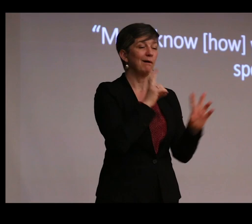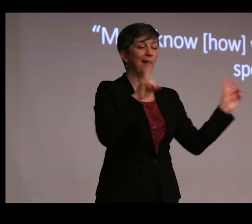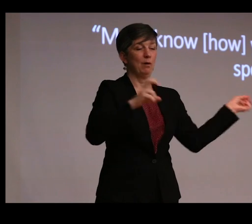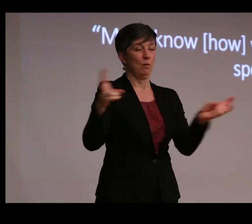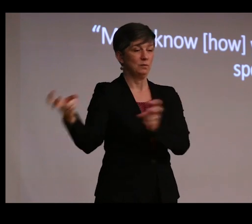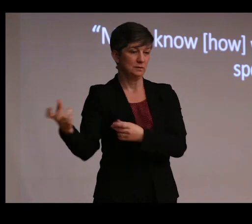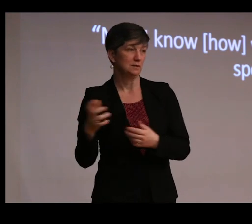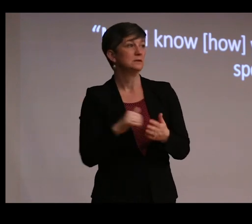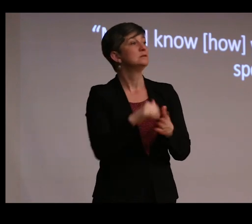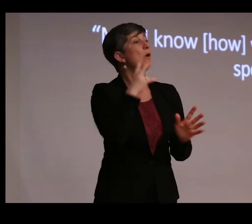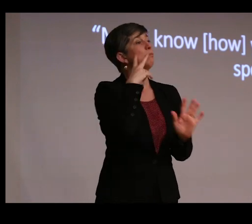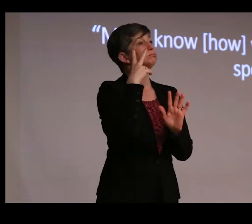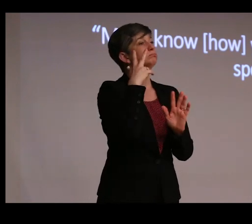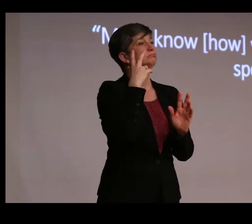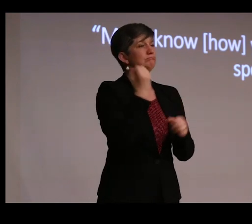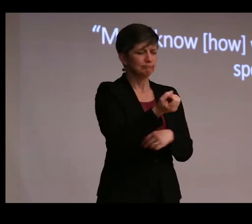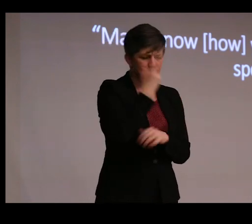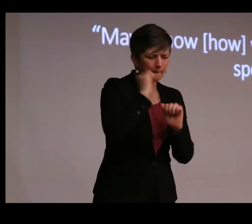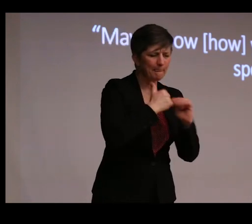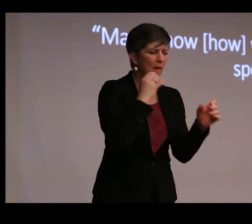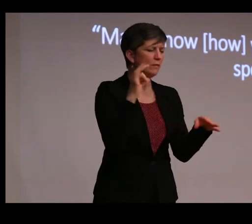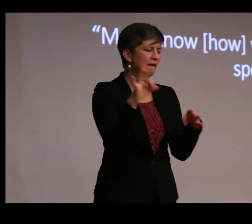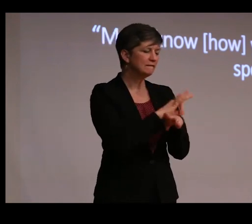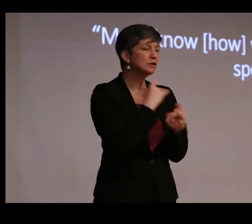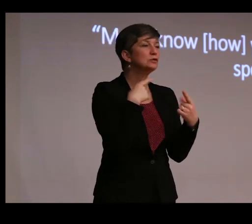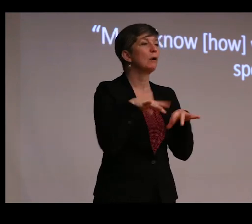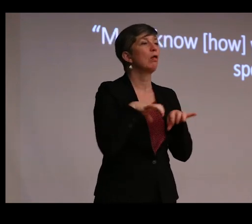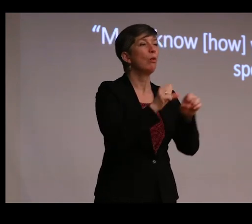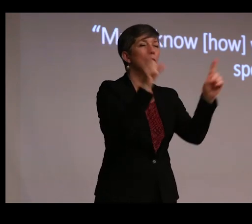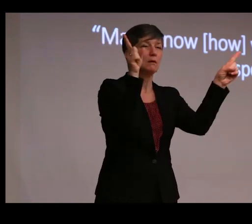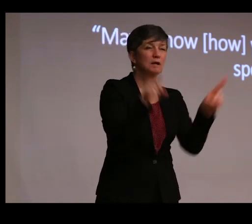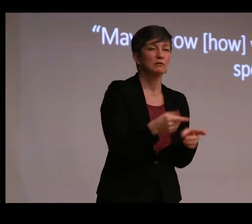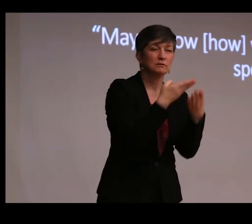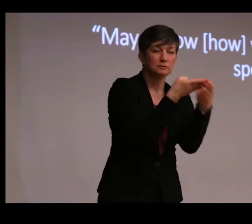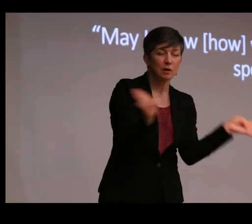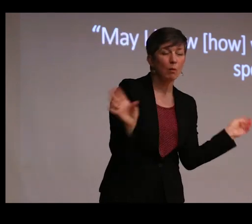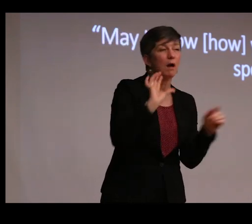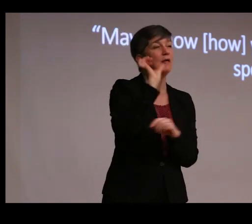To read how these images functioned and were understood in colonial India generally and in the Government Museum